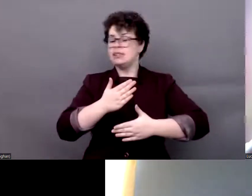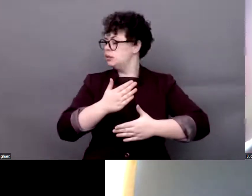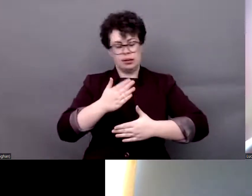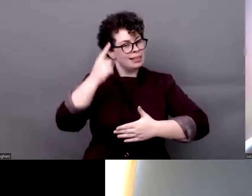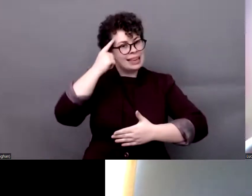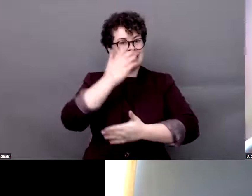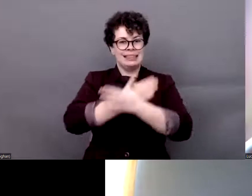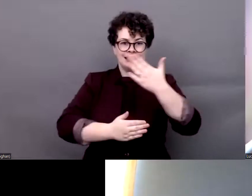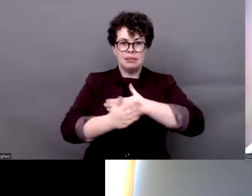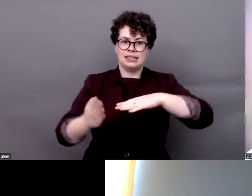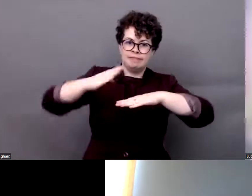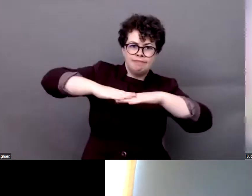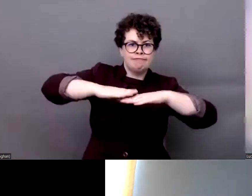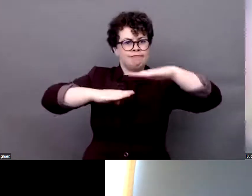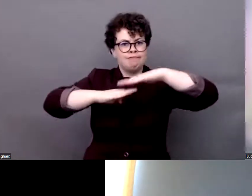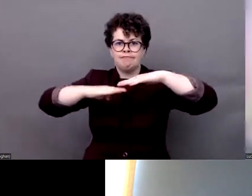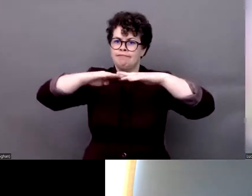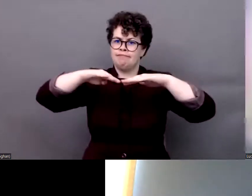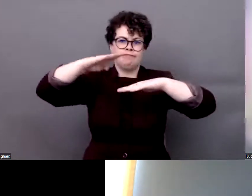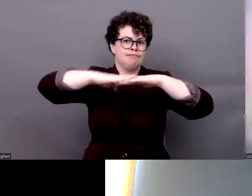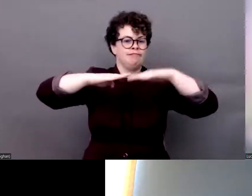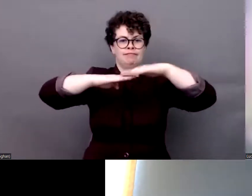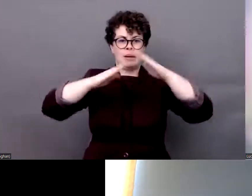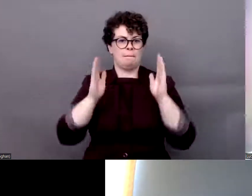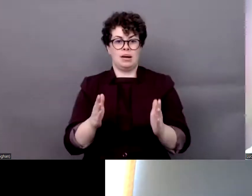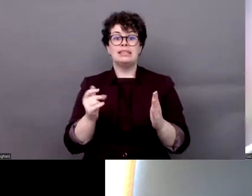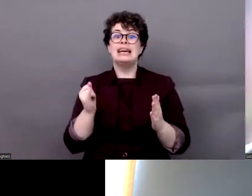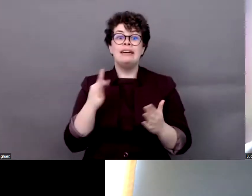approach, because if government and all the stakeholders can have this